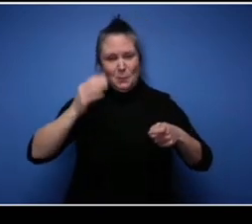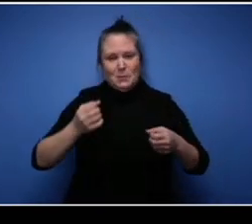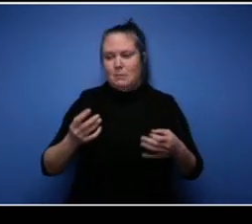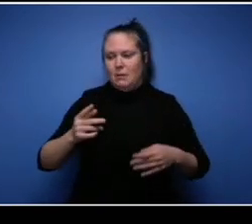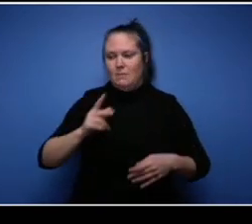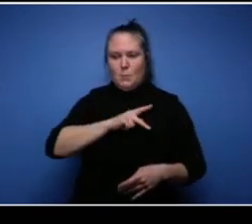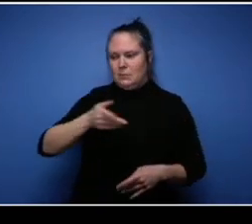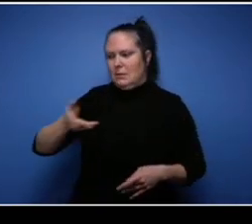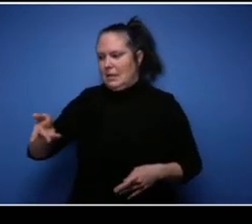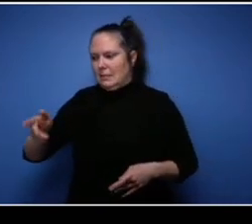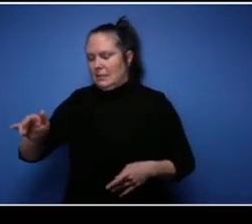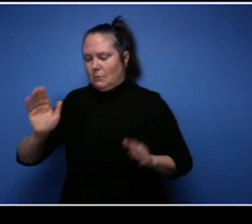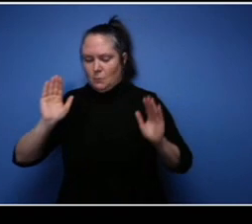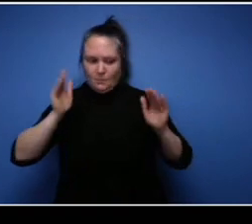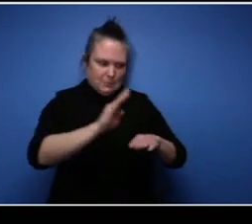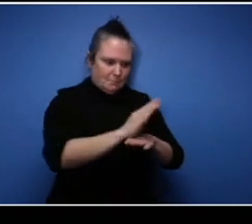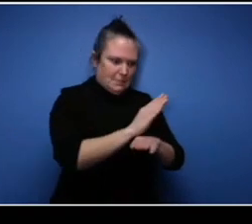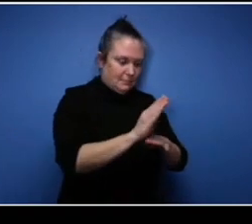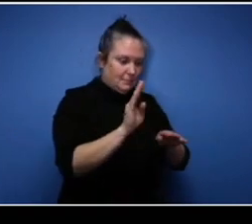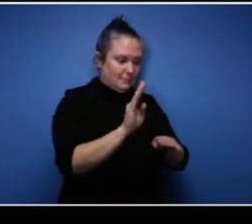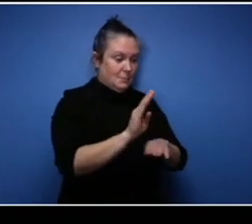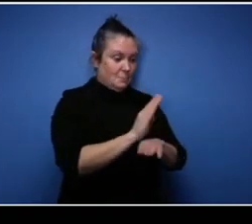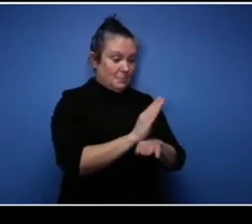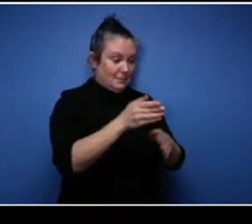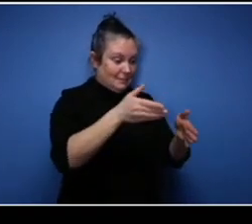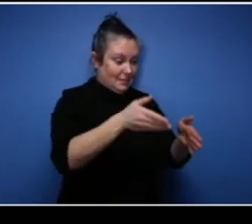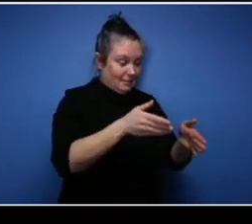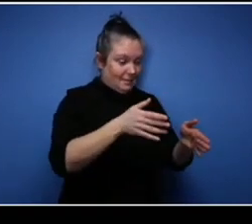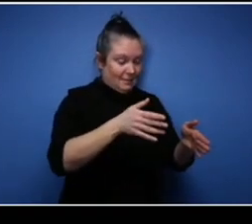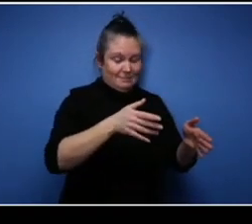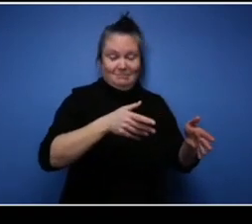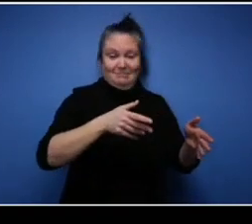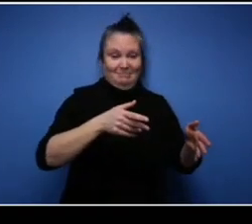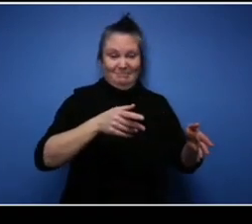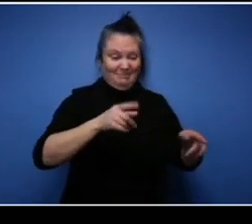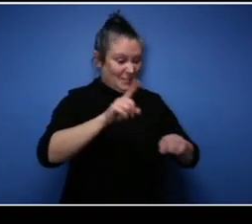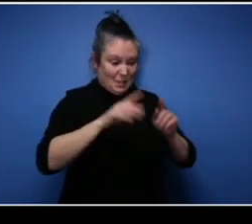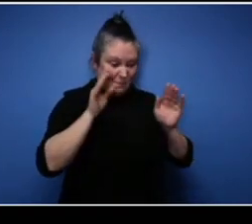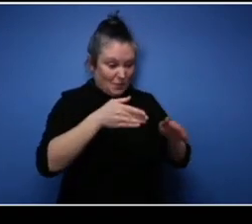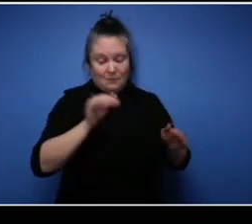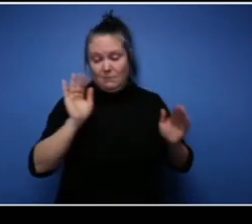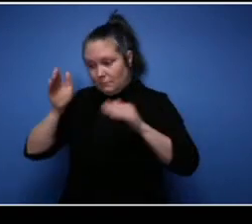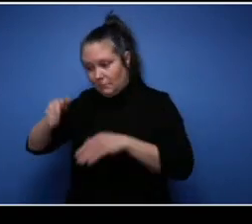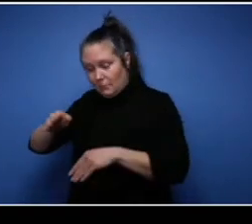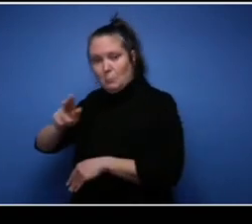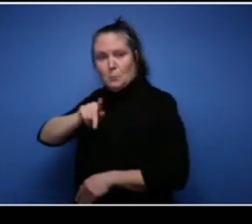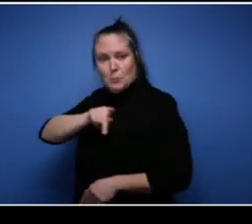going to work you know. Another another issue would be you know creating those boundaries